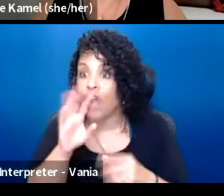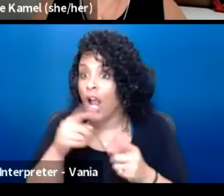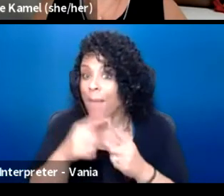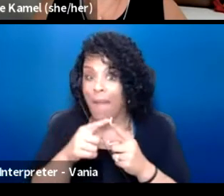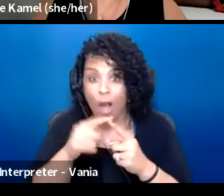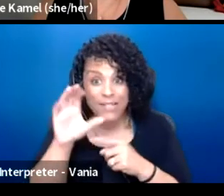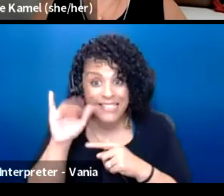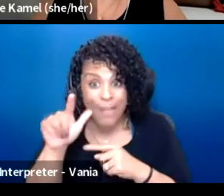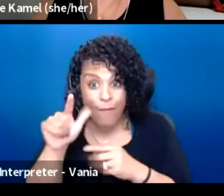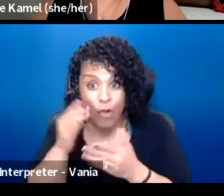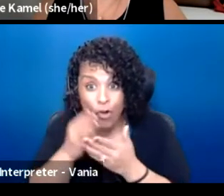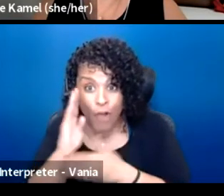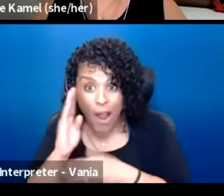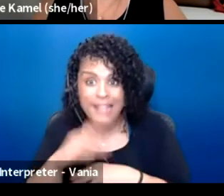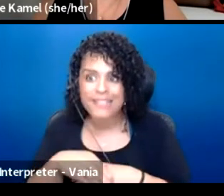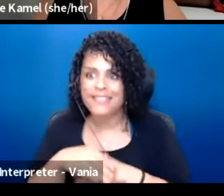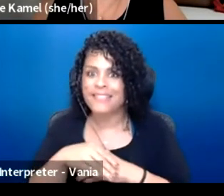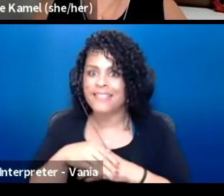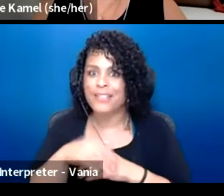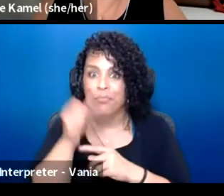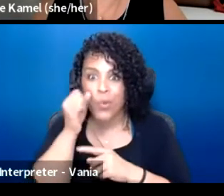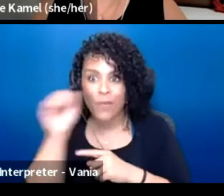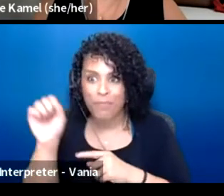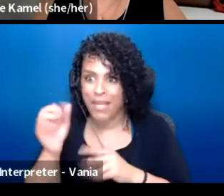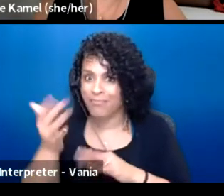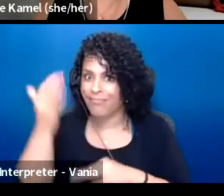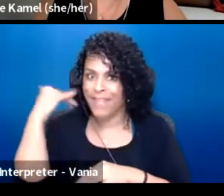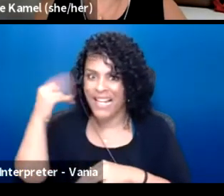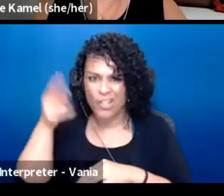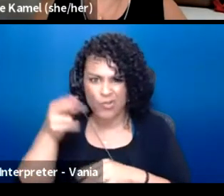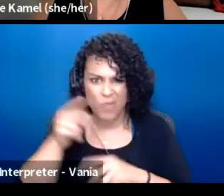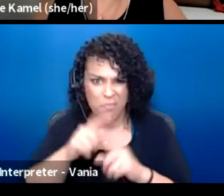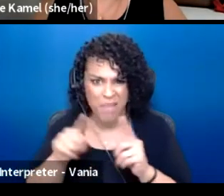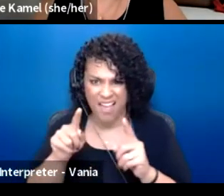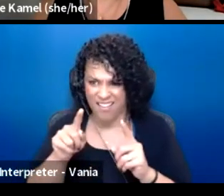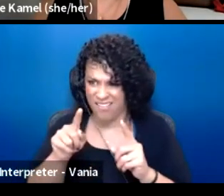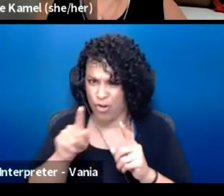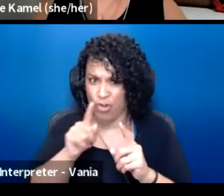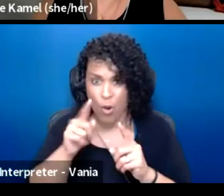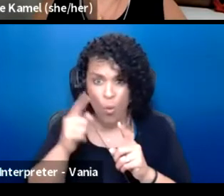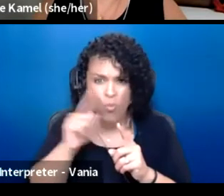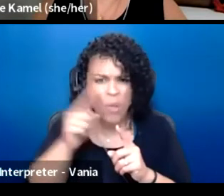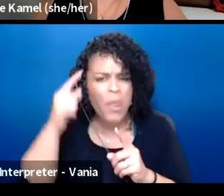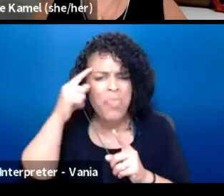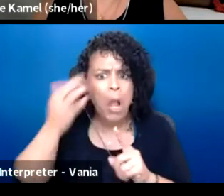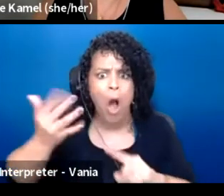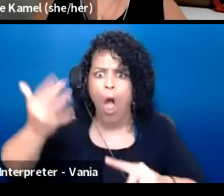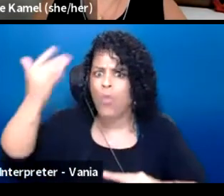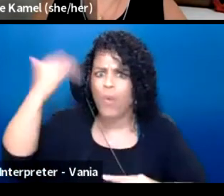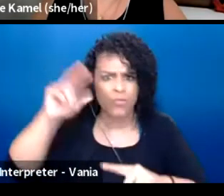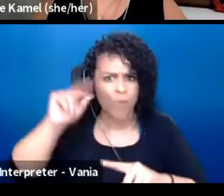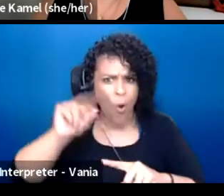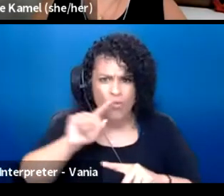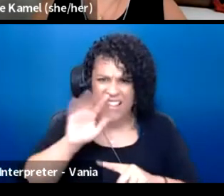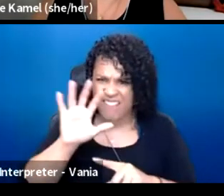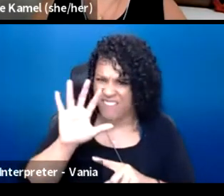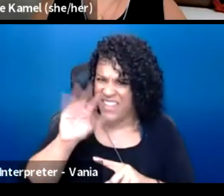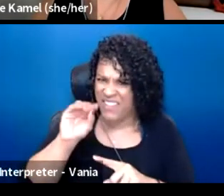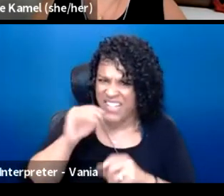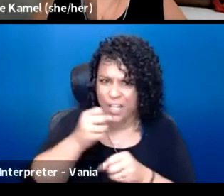as if it's all the way back in history, but it was like 57 years ago. And I would be surprised if there wasn't someone